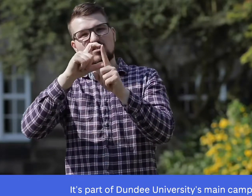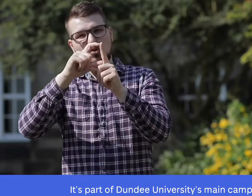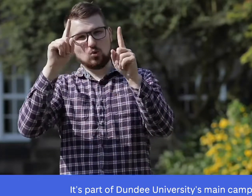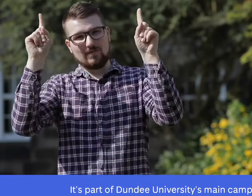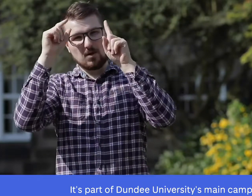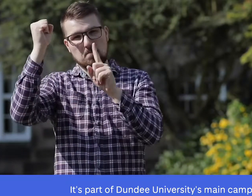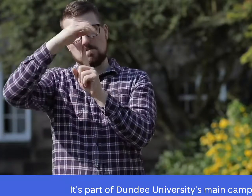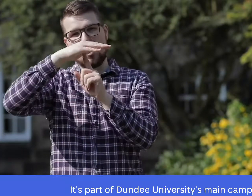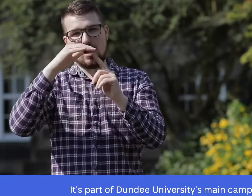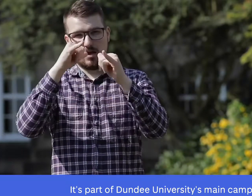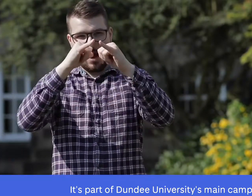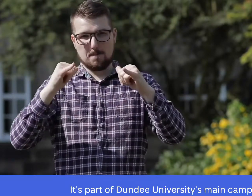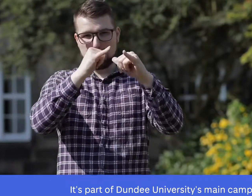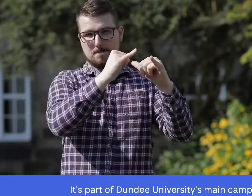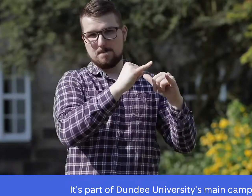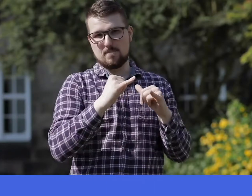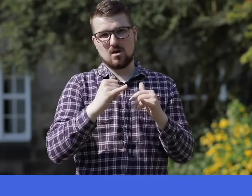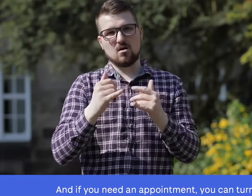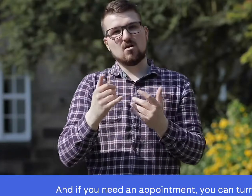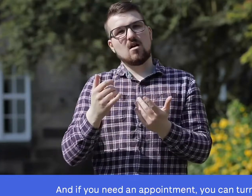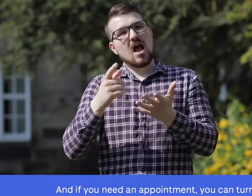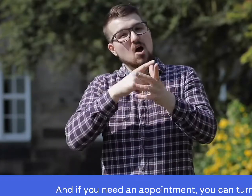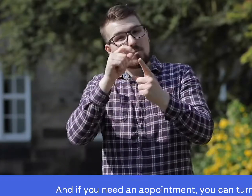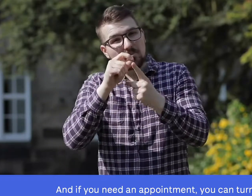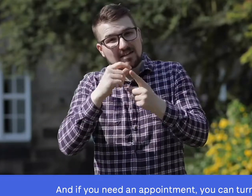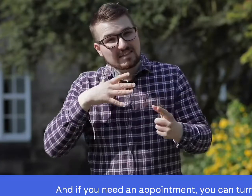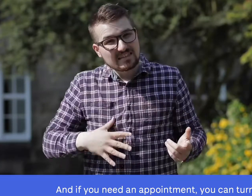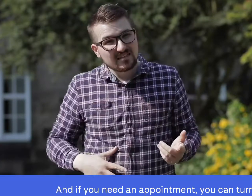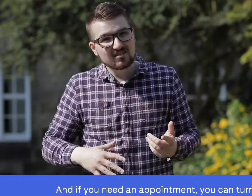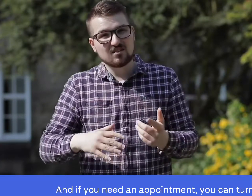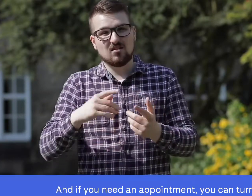It's part of Dundee University's main campus And if you need an appointment, you can turn up at